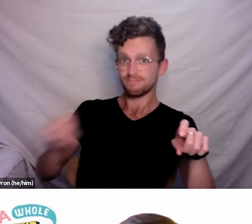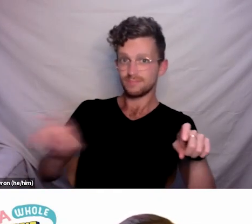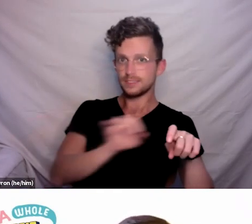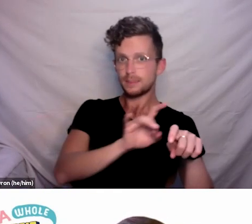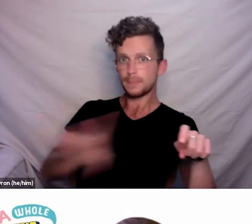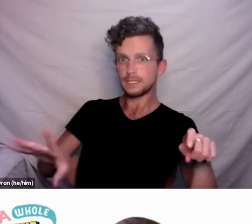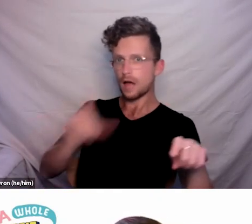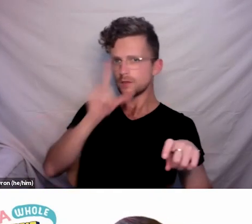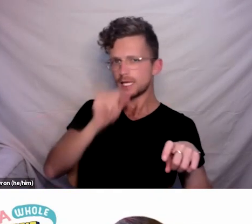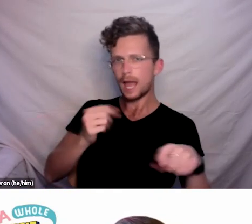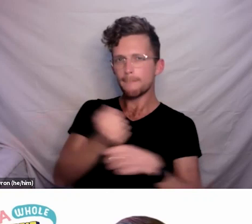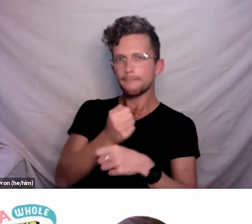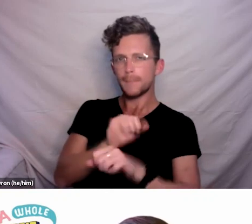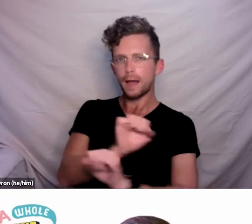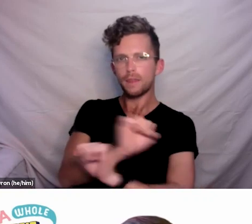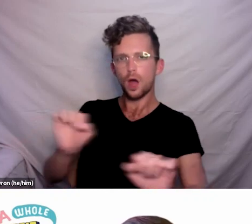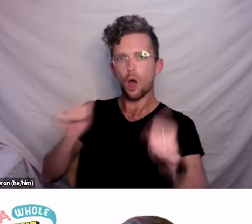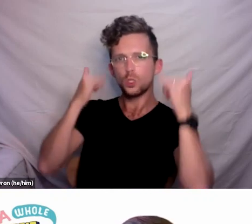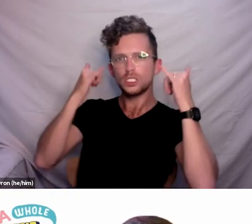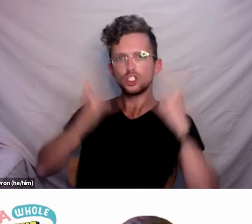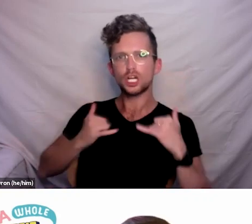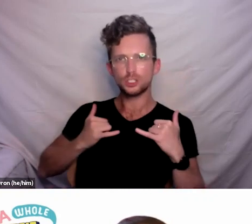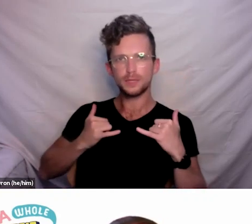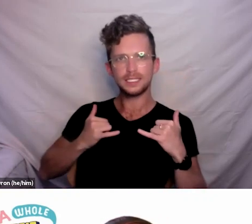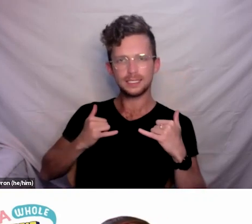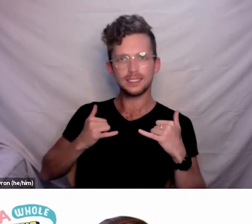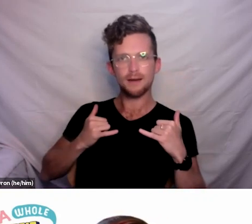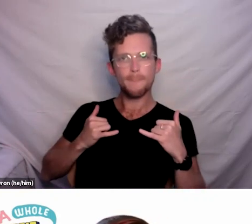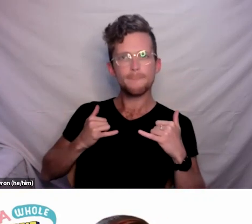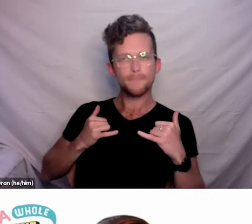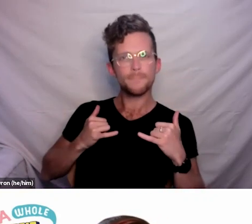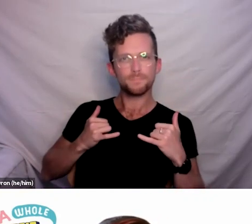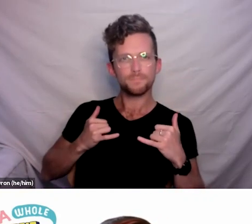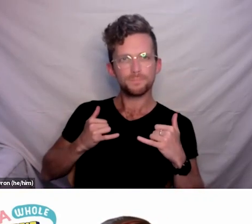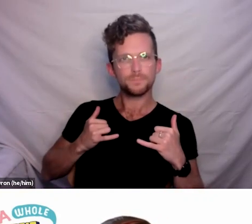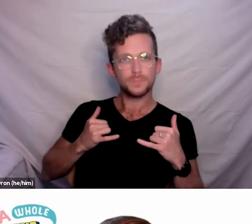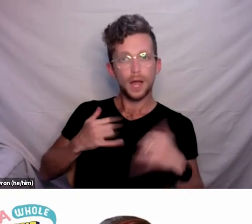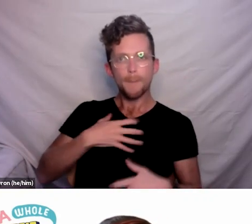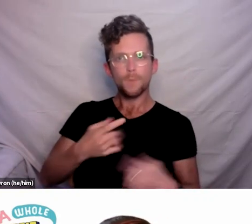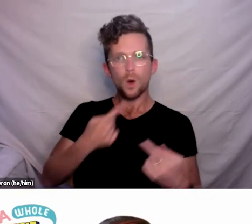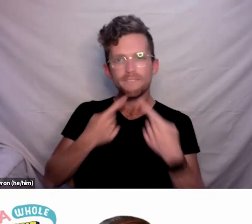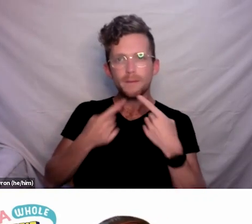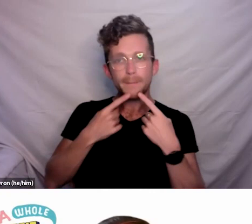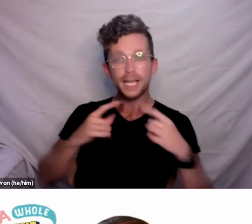There is more information available on the Pharmac website and we’re happy to take any queries